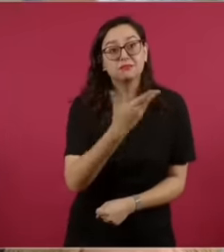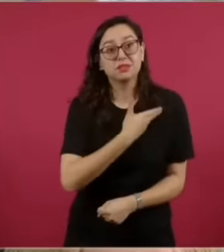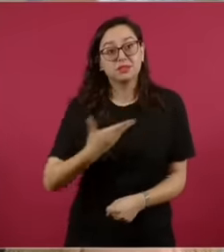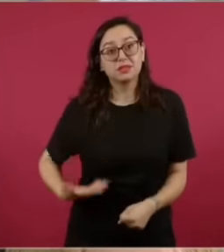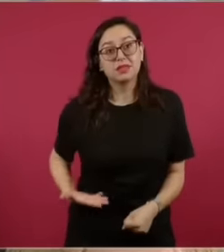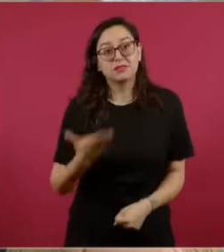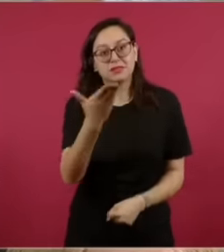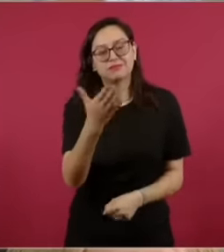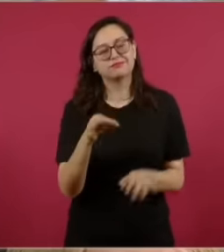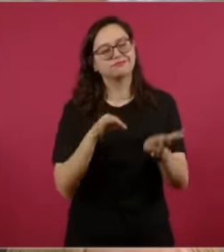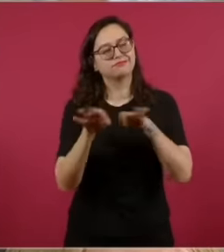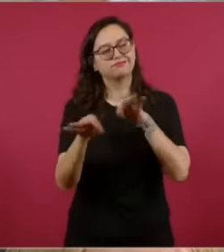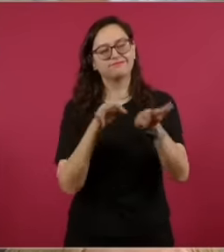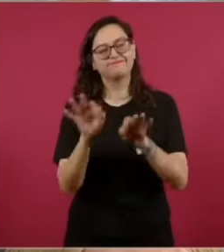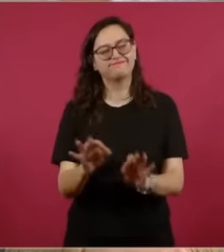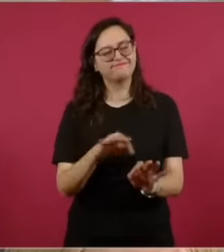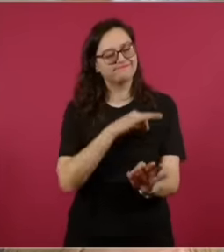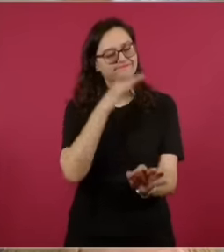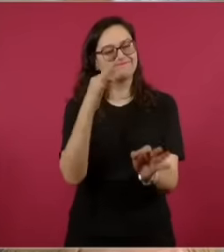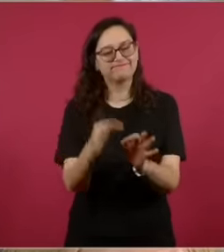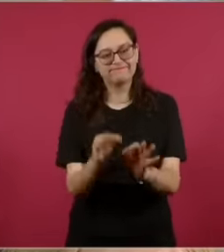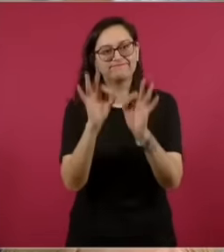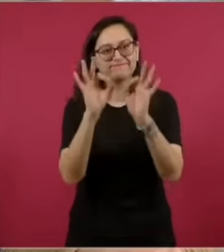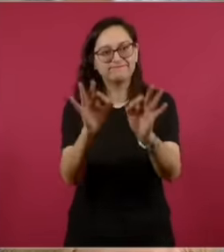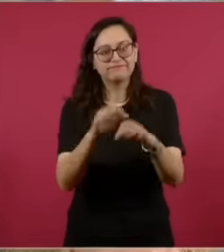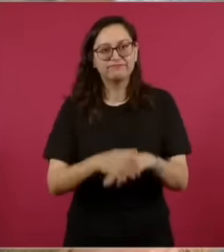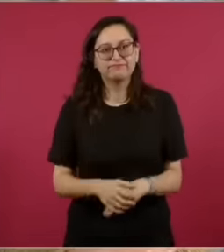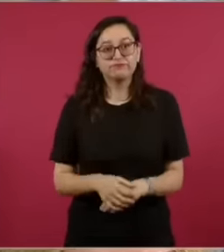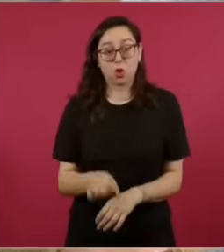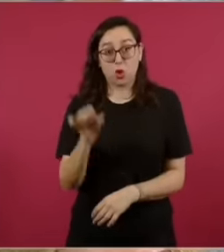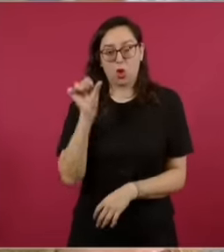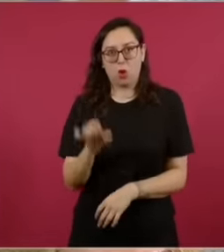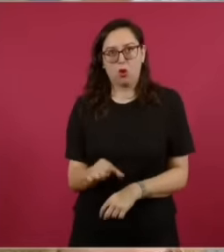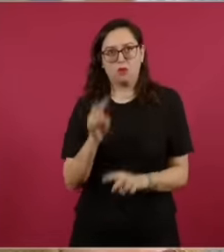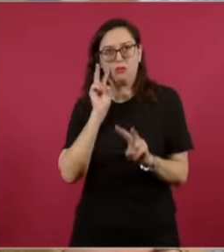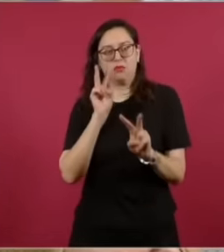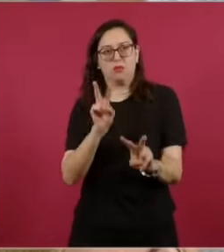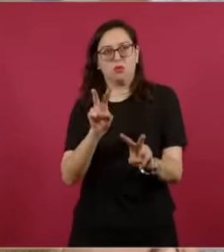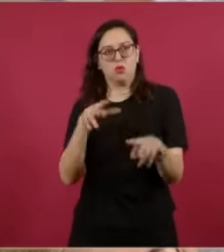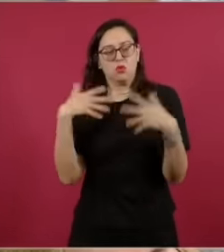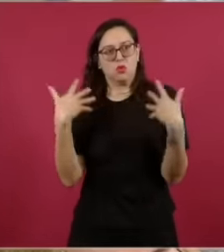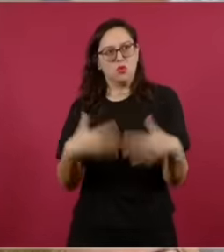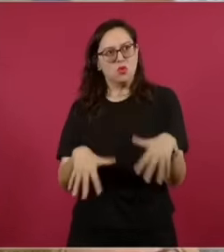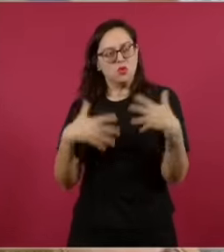want to tell you about the work shown here today regarding the reconstruction of the country, I am going to read